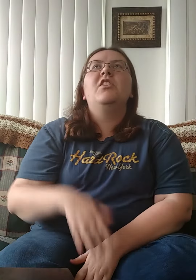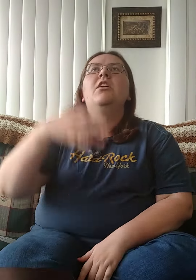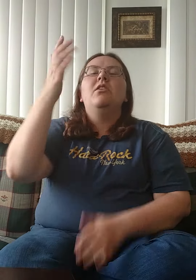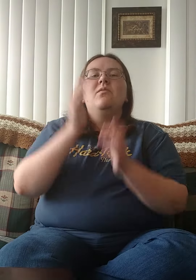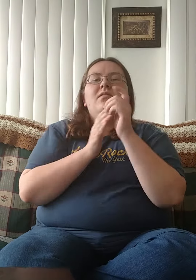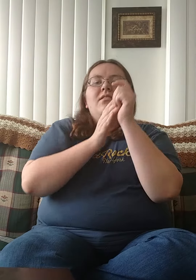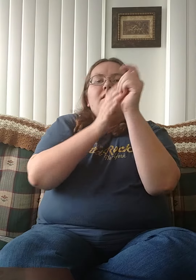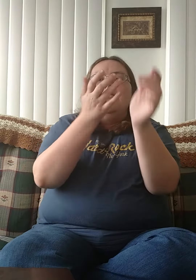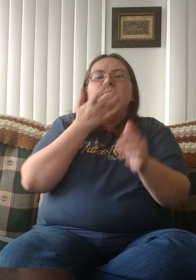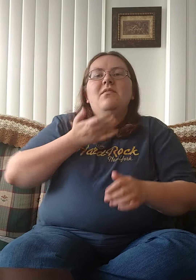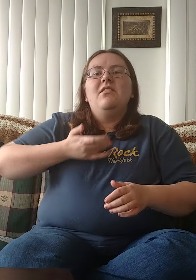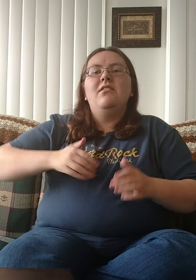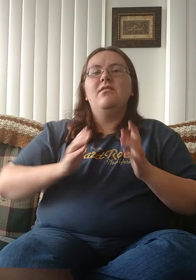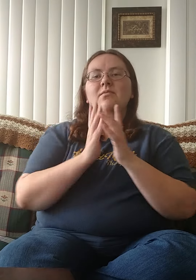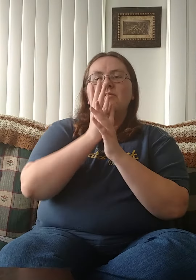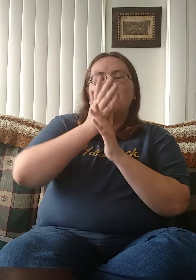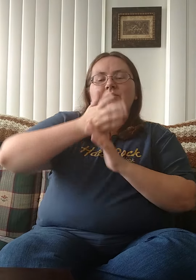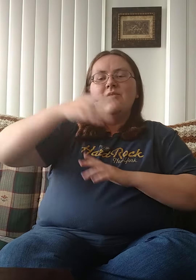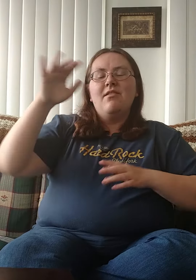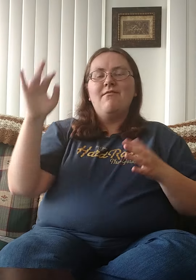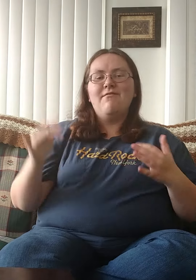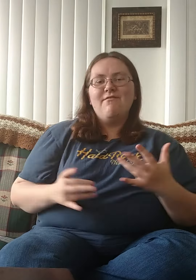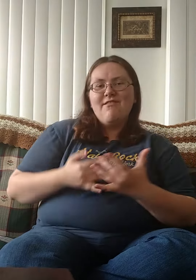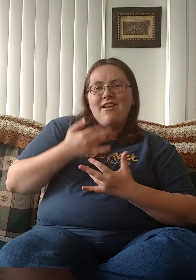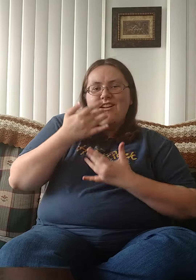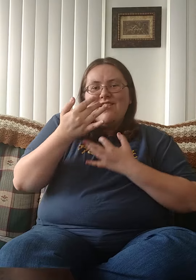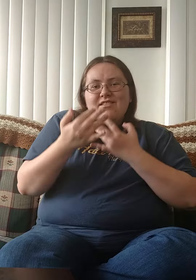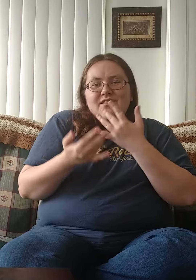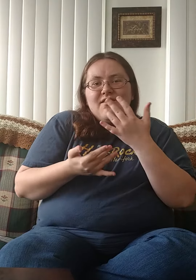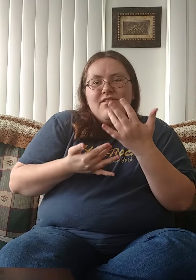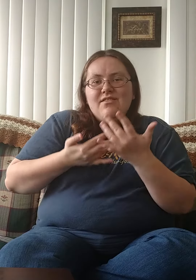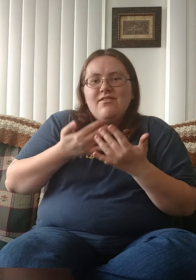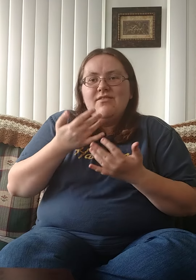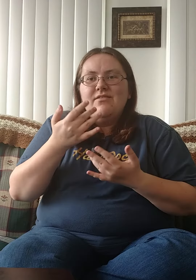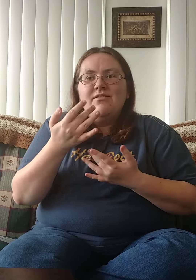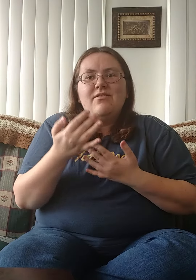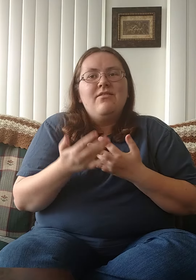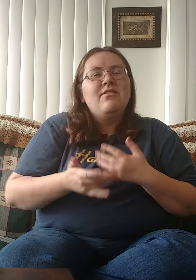You lead me through the fire